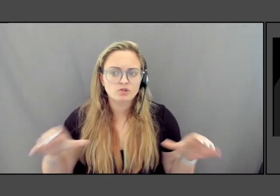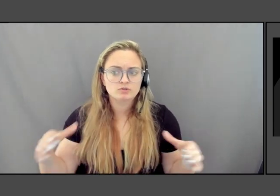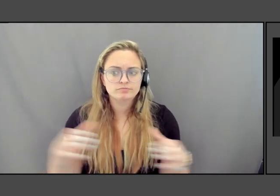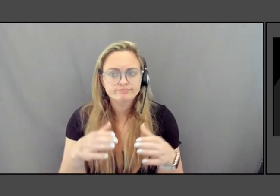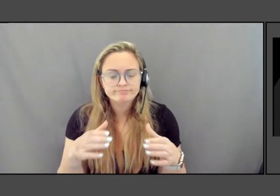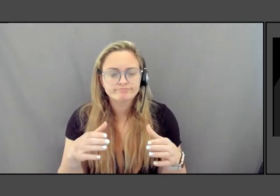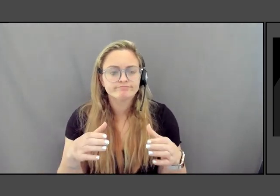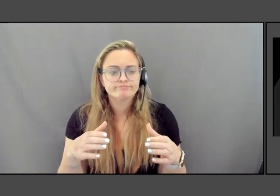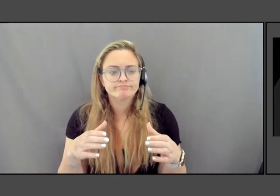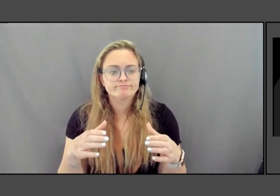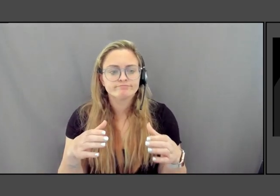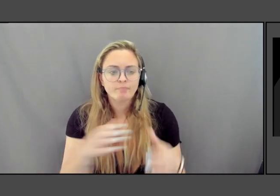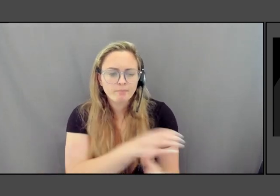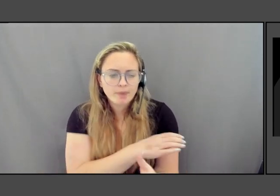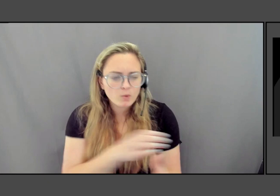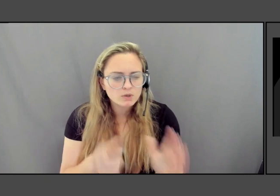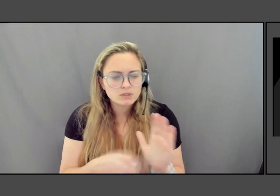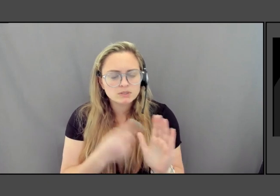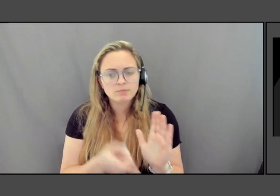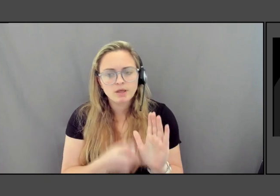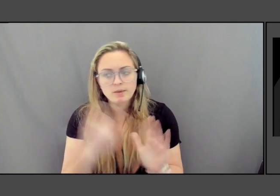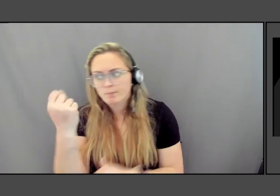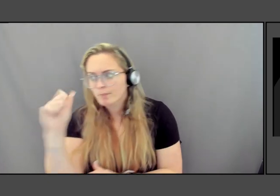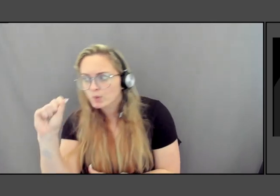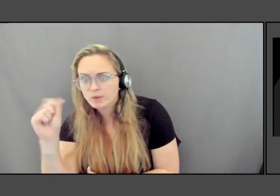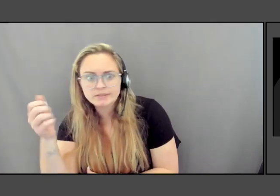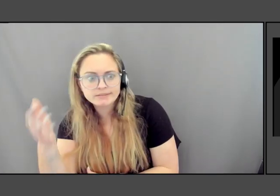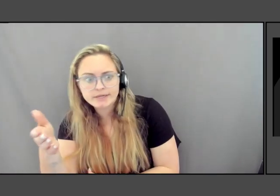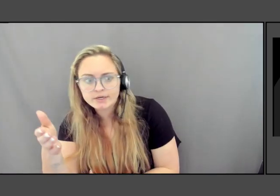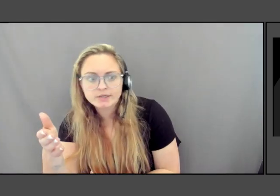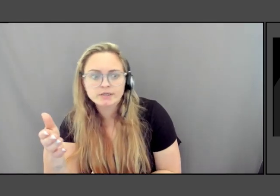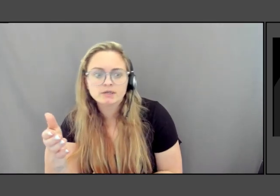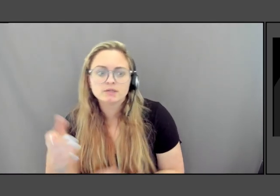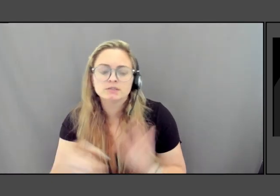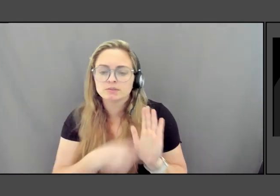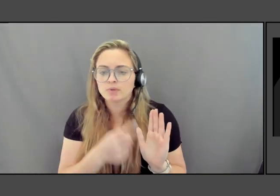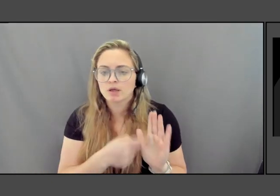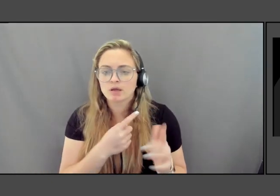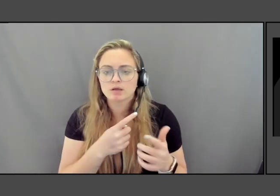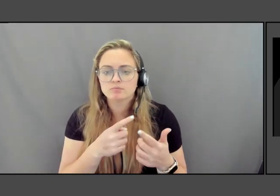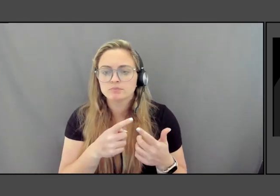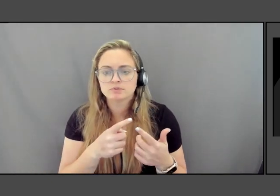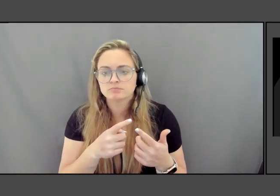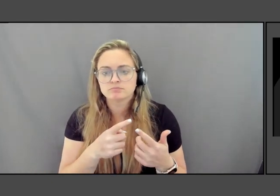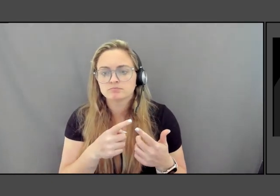You know, sometimes there were protests around the women's table. Sometimes it's just where you walk to class with someone.